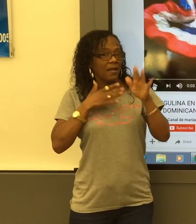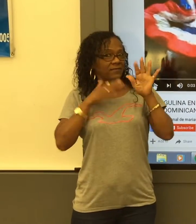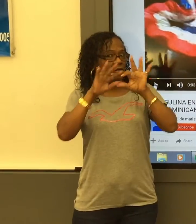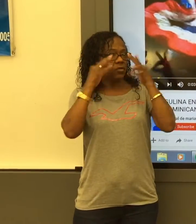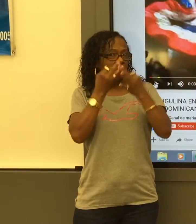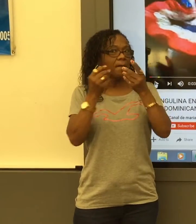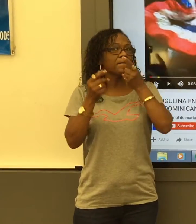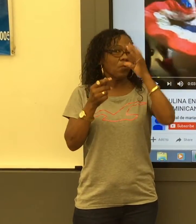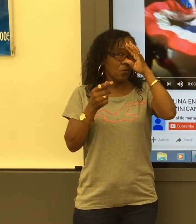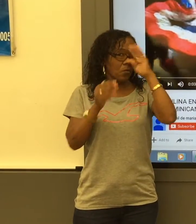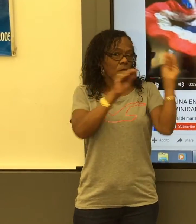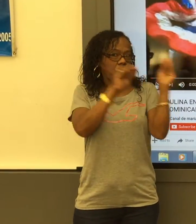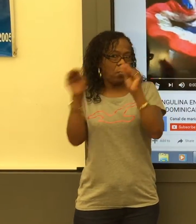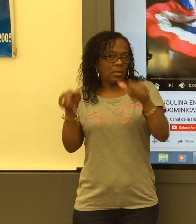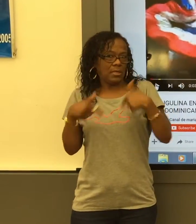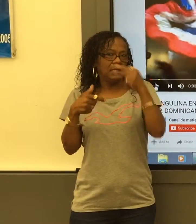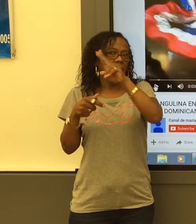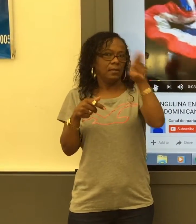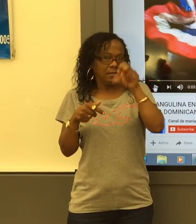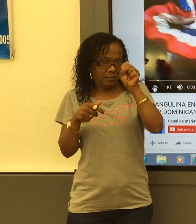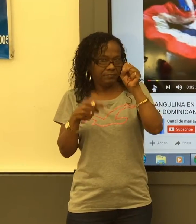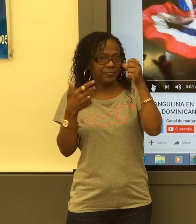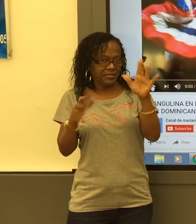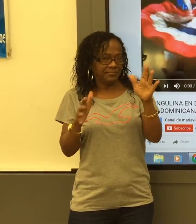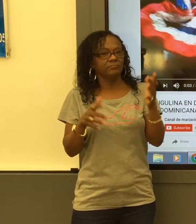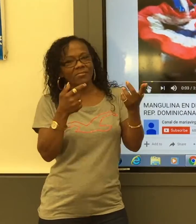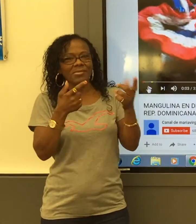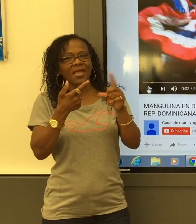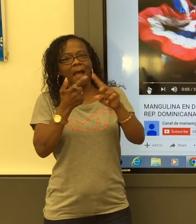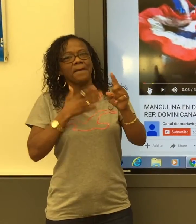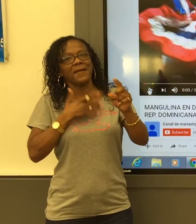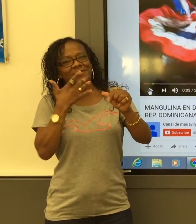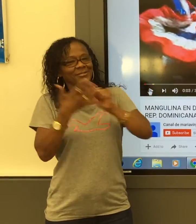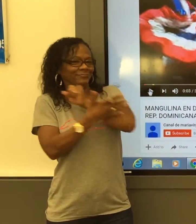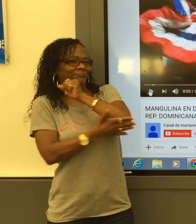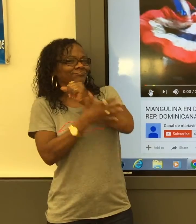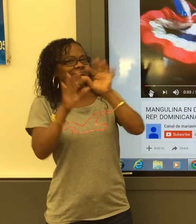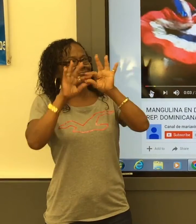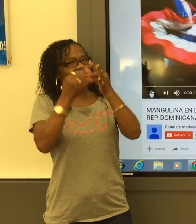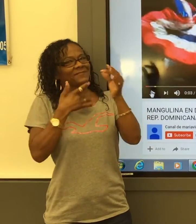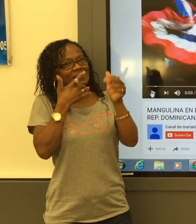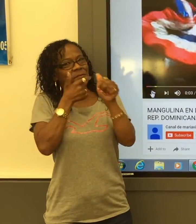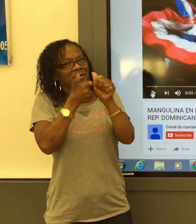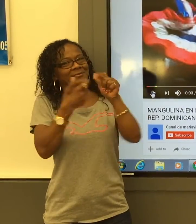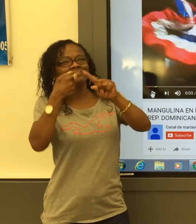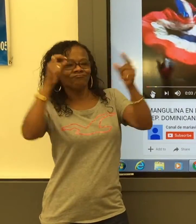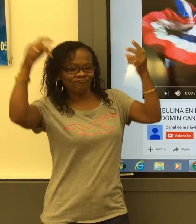My family came from Dominican Republic. We moved to the United States We live in the U.S. legally for years. My family still take pride in our country. My family love dancing Merengue.